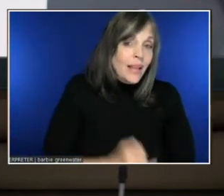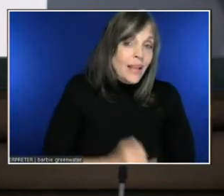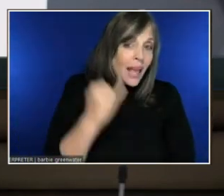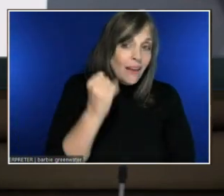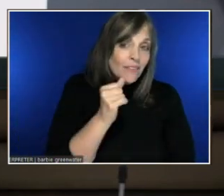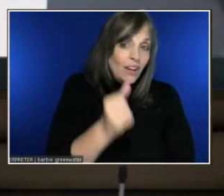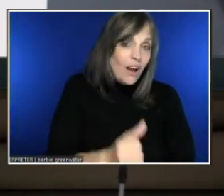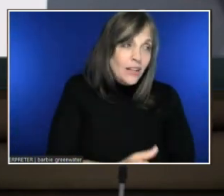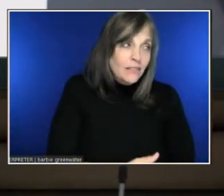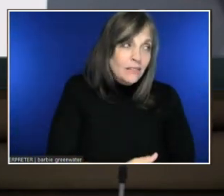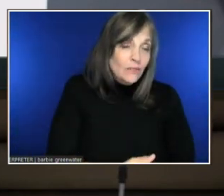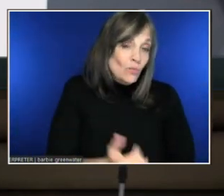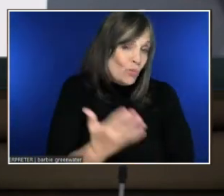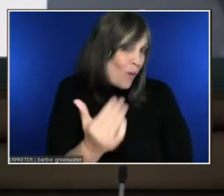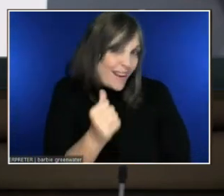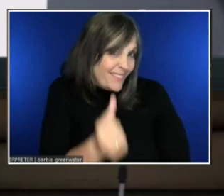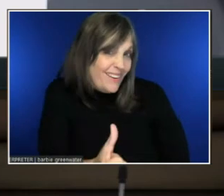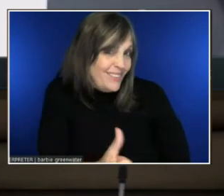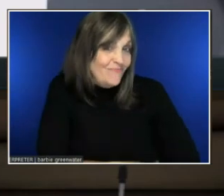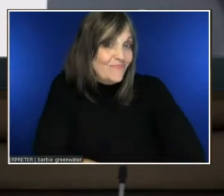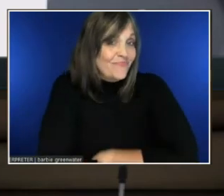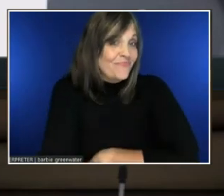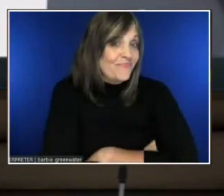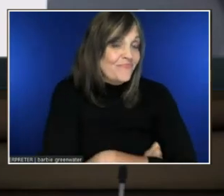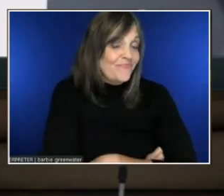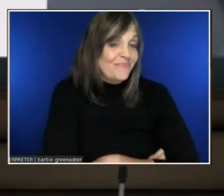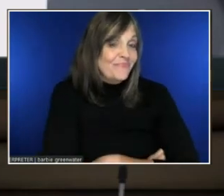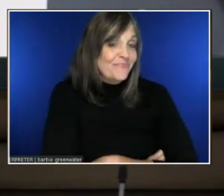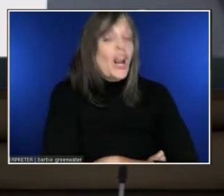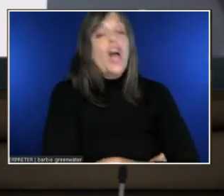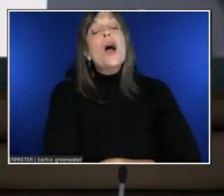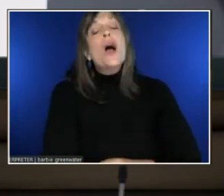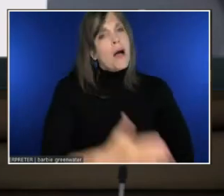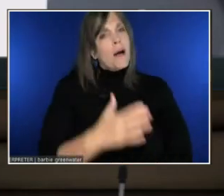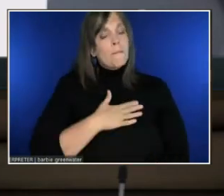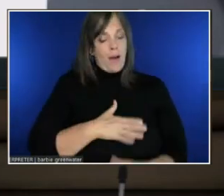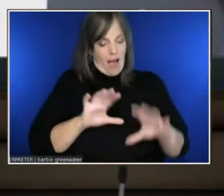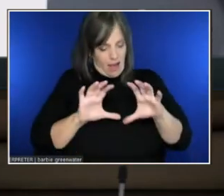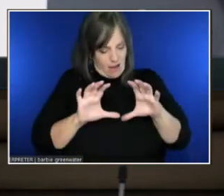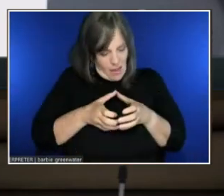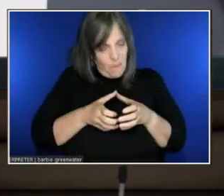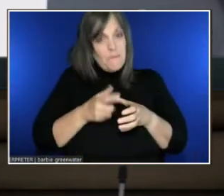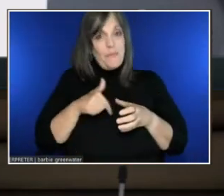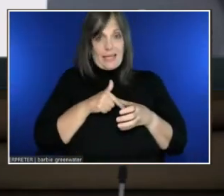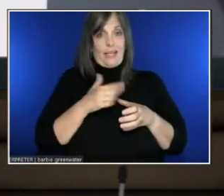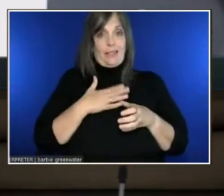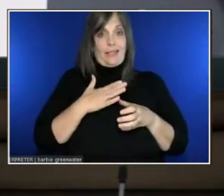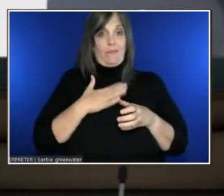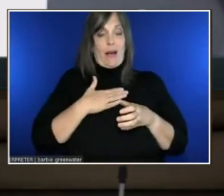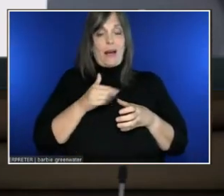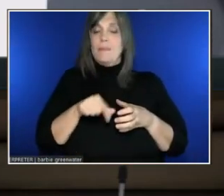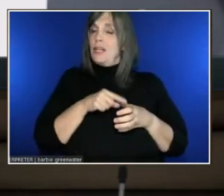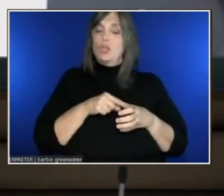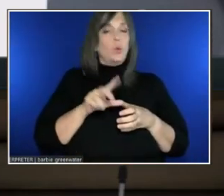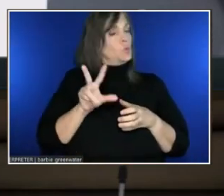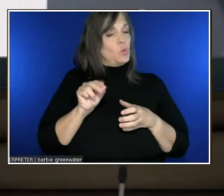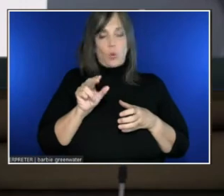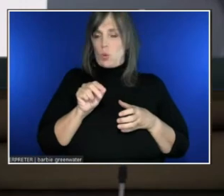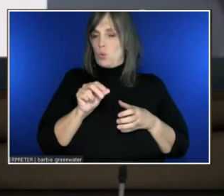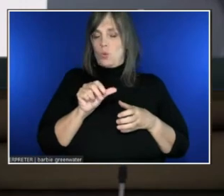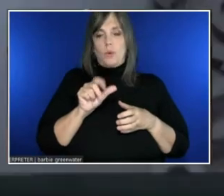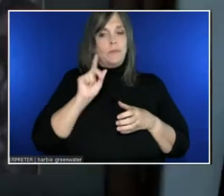We, on my immediate team, I do not have any deaf folks.